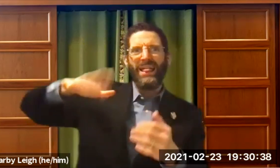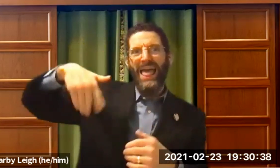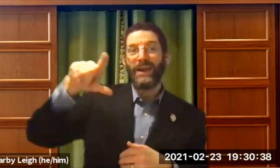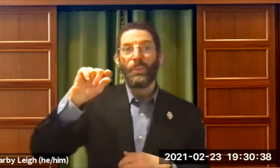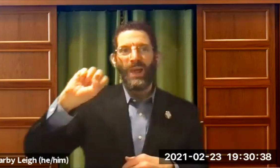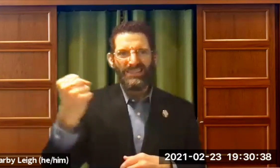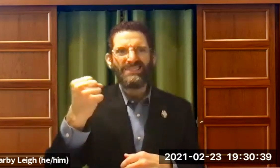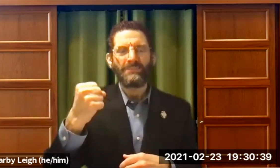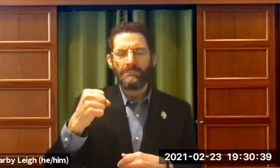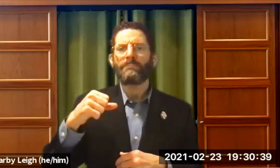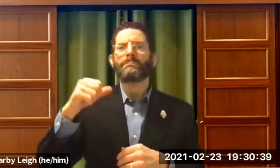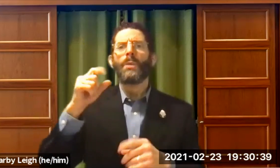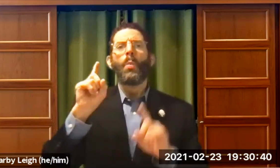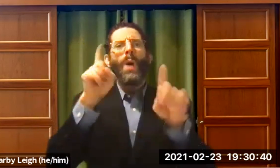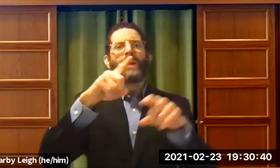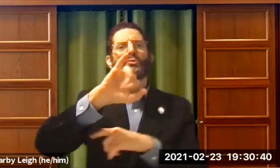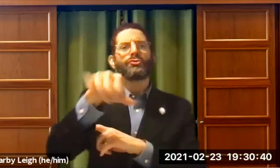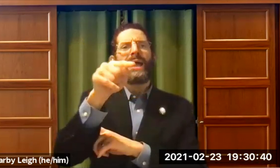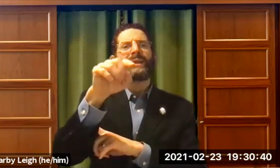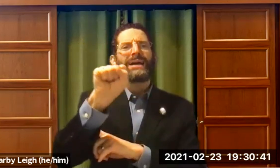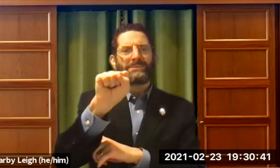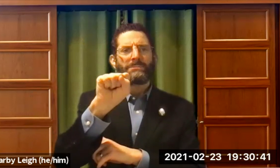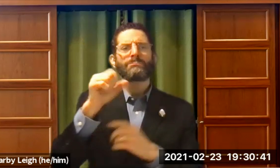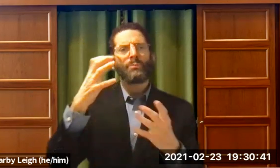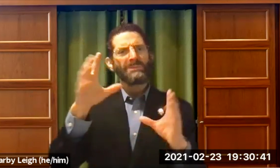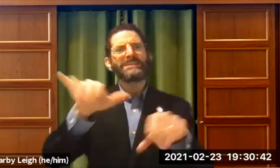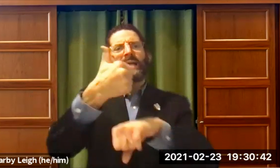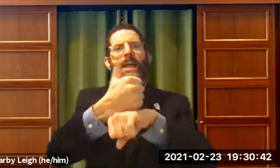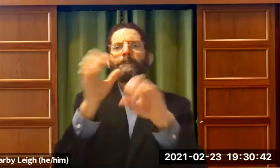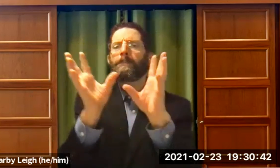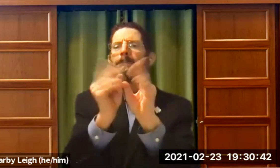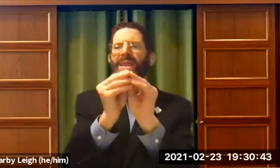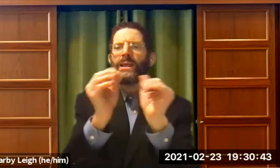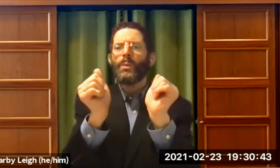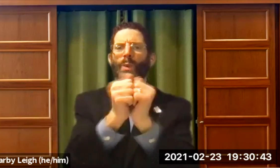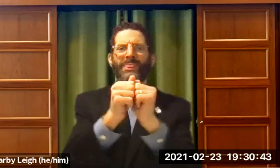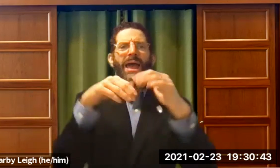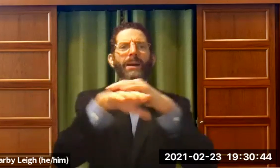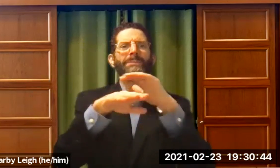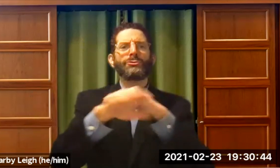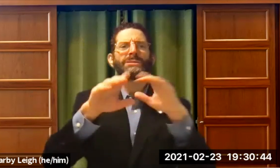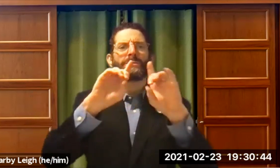point of mys mid to late 20s. I went to JTS. I set